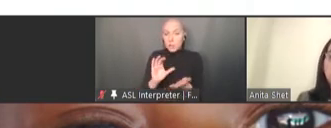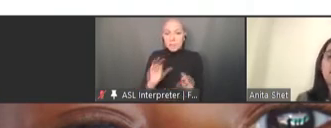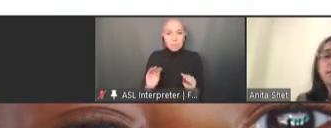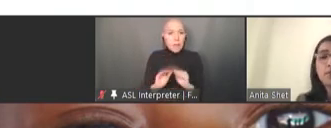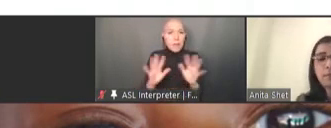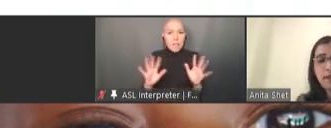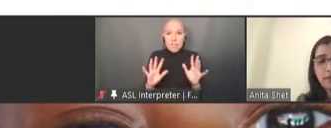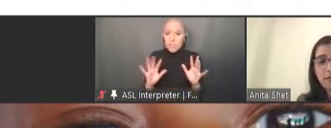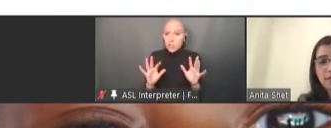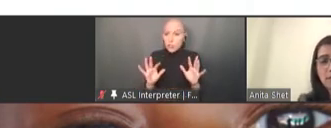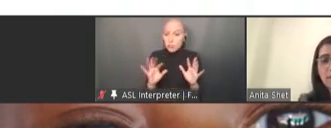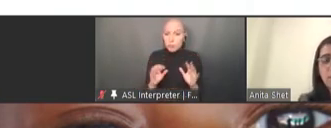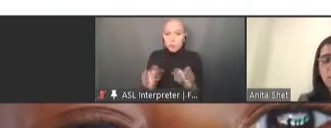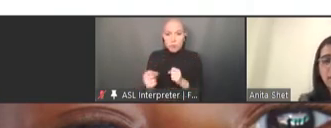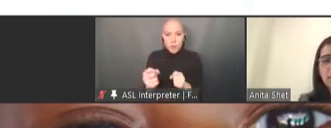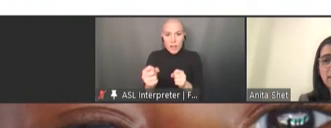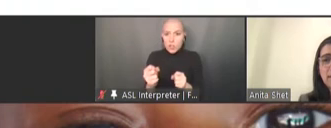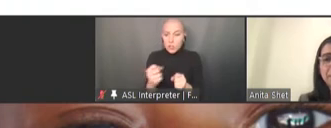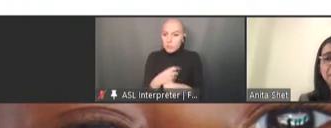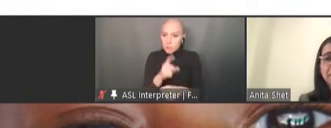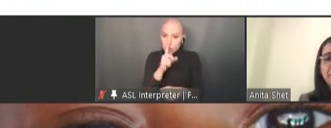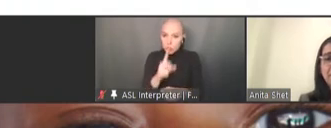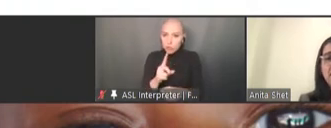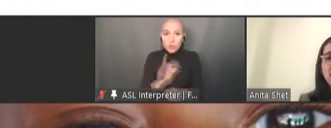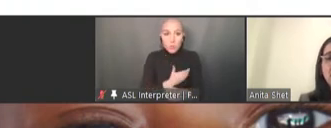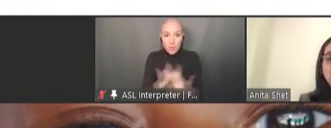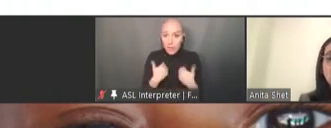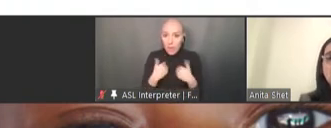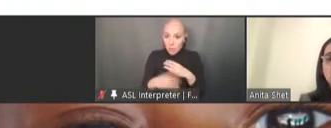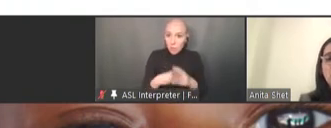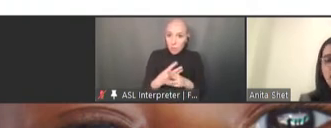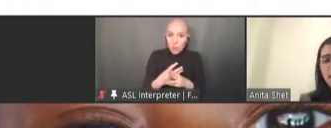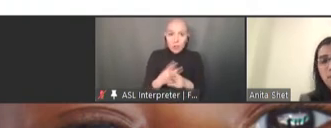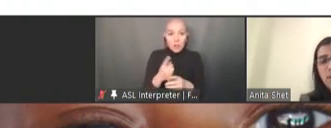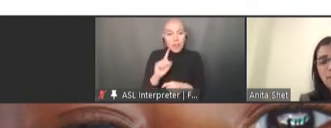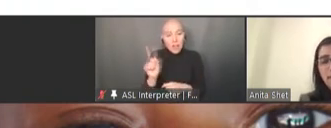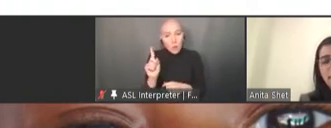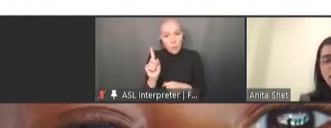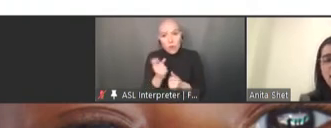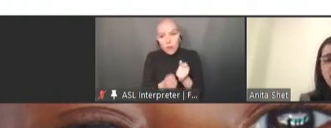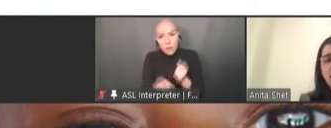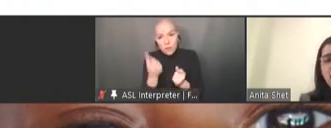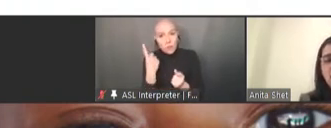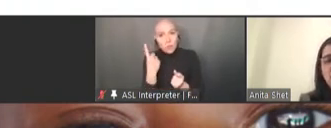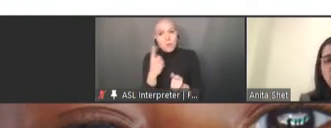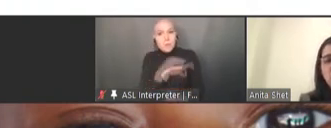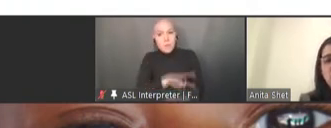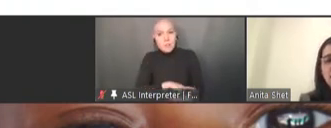everyone benefits from vaccines to improve health and well-being across the world.